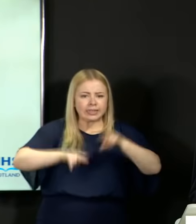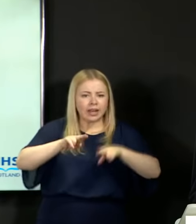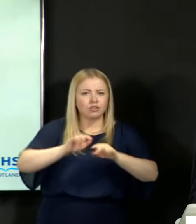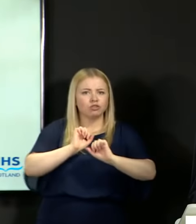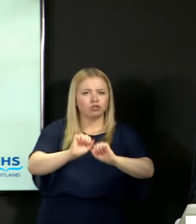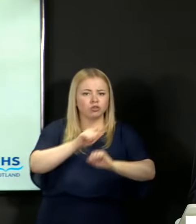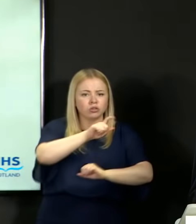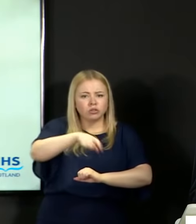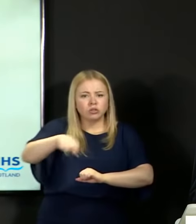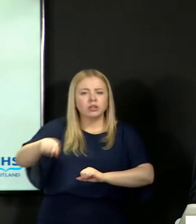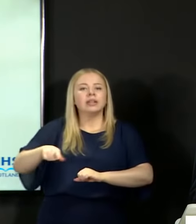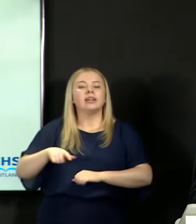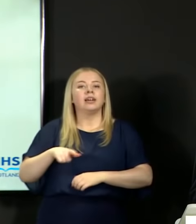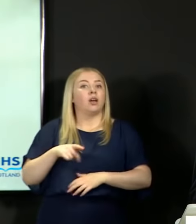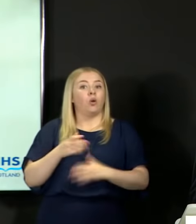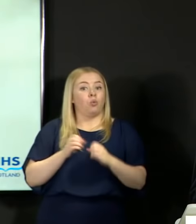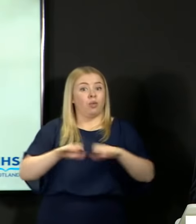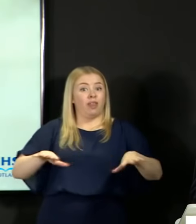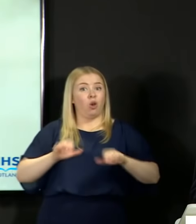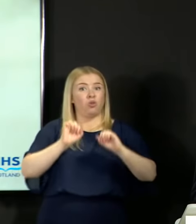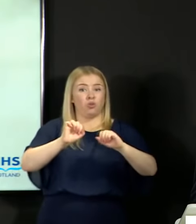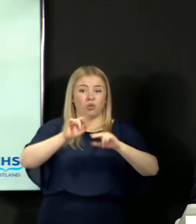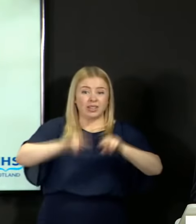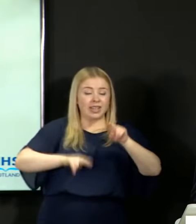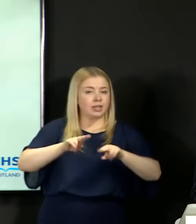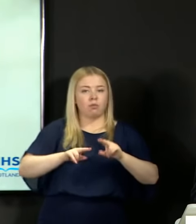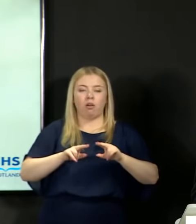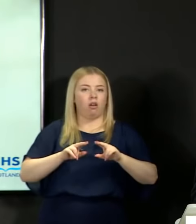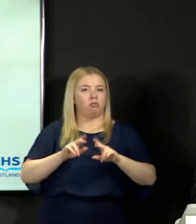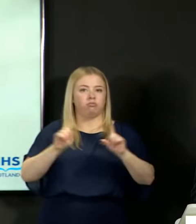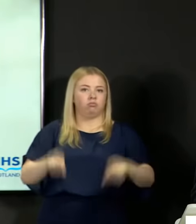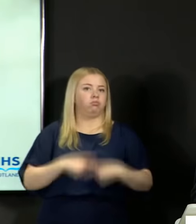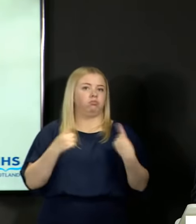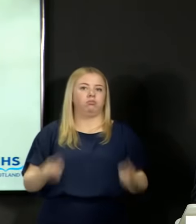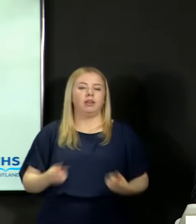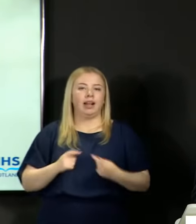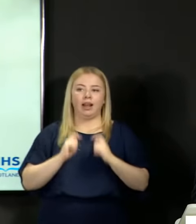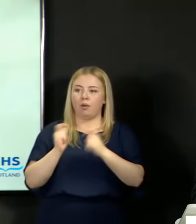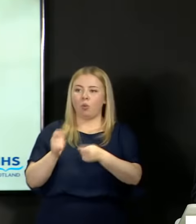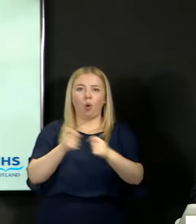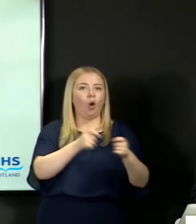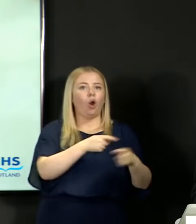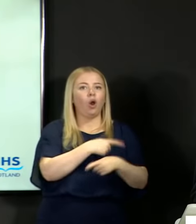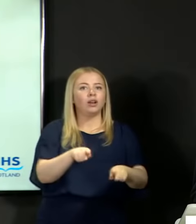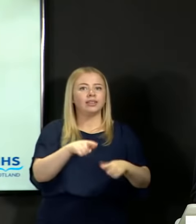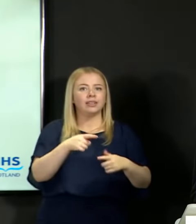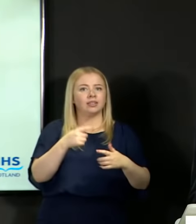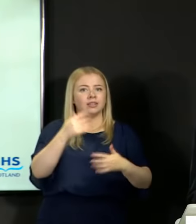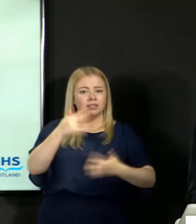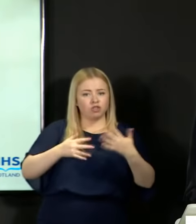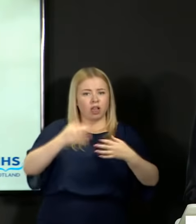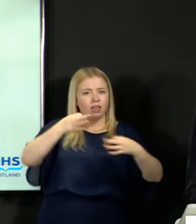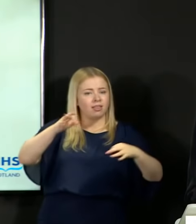teacher and lecturer assessments it would not have been possible to award young people with qualifications this year.